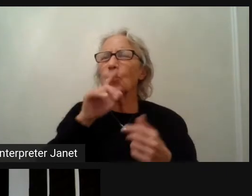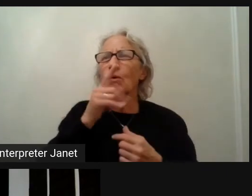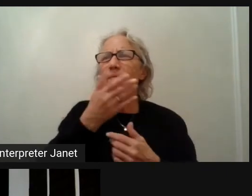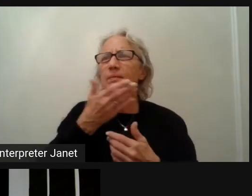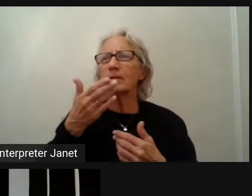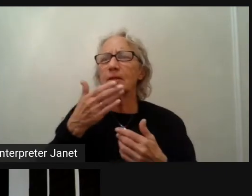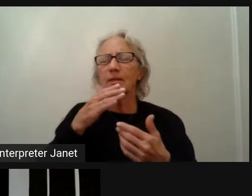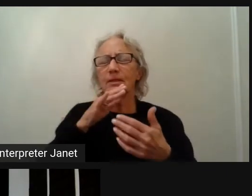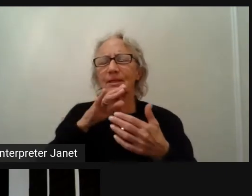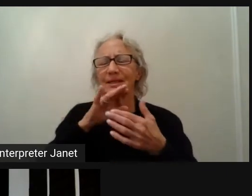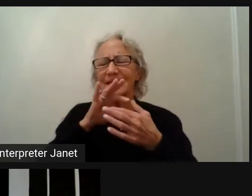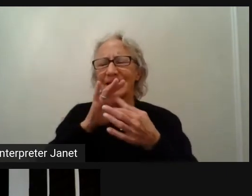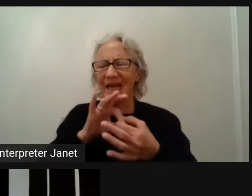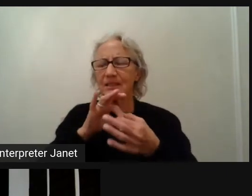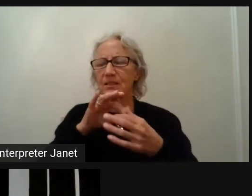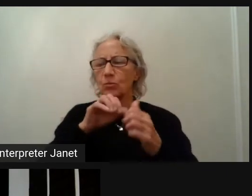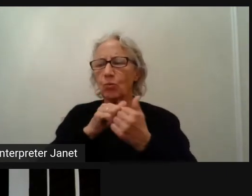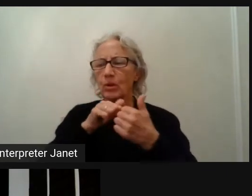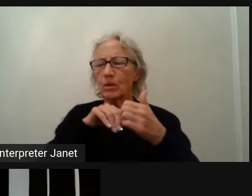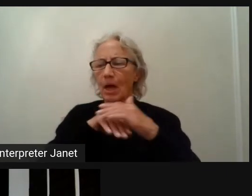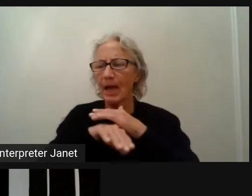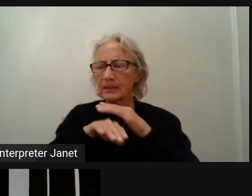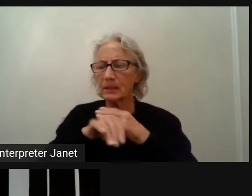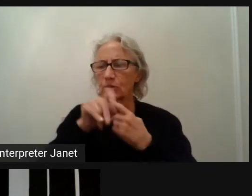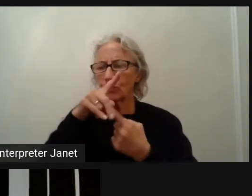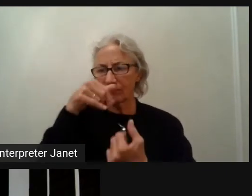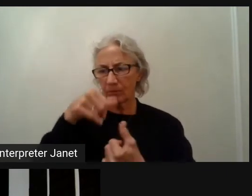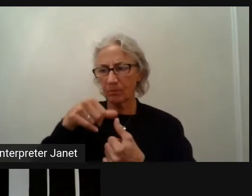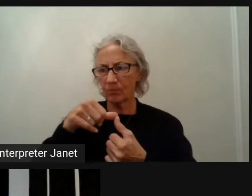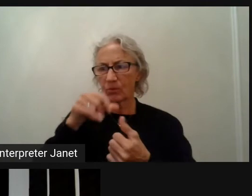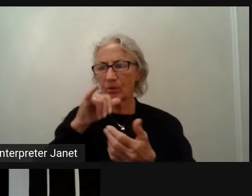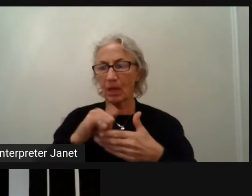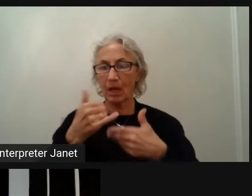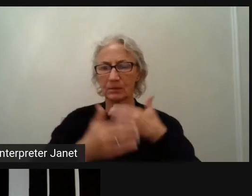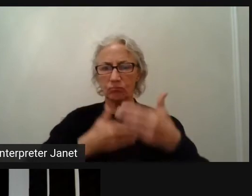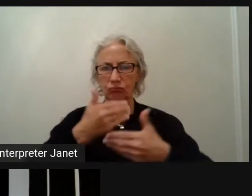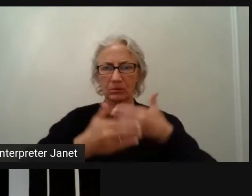to remember that it's a process.